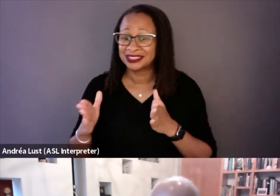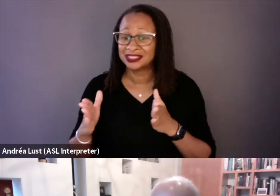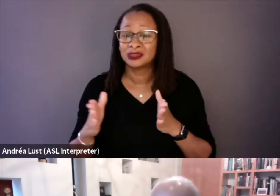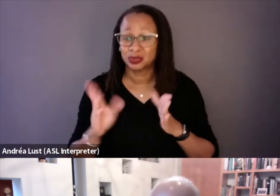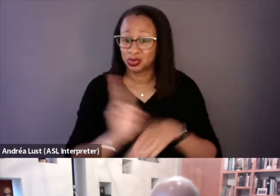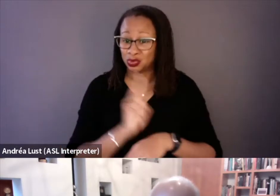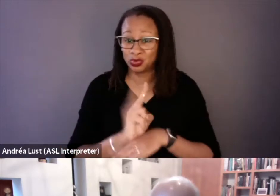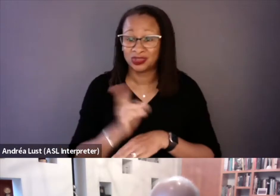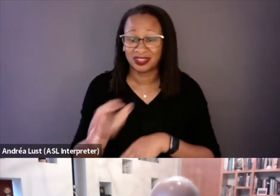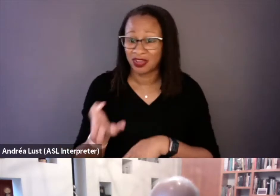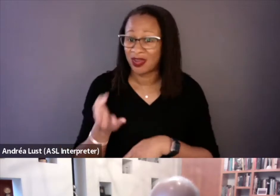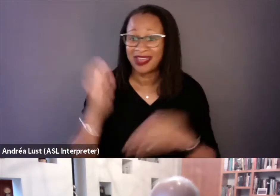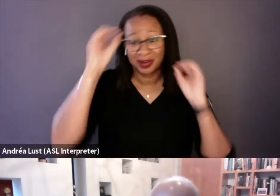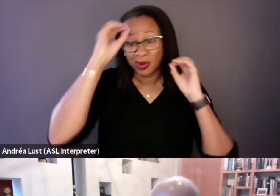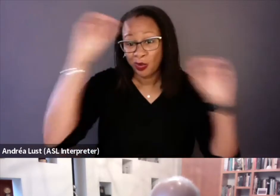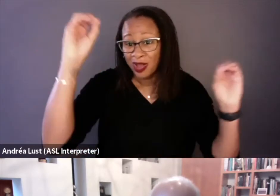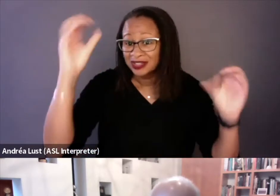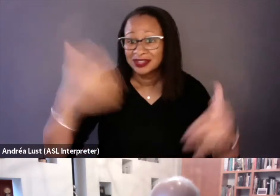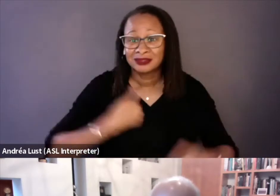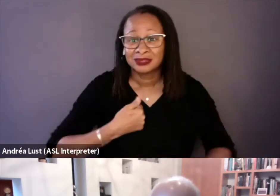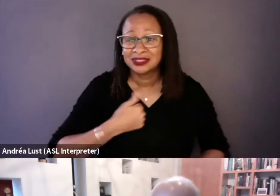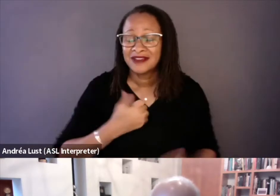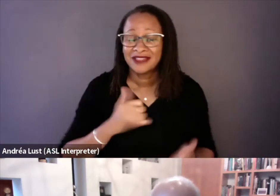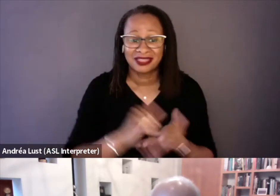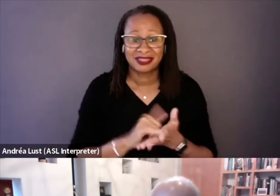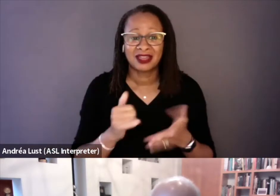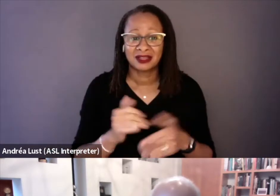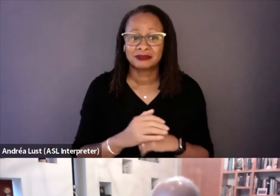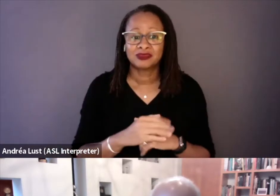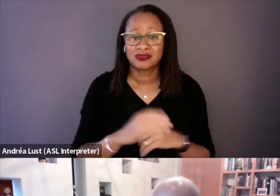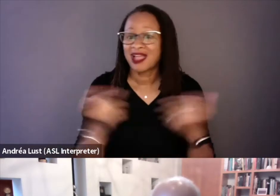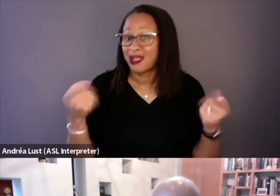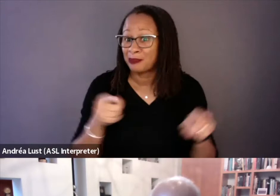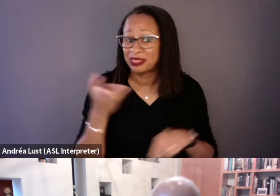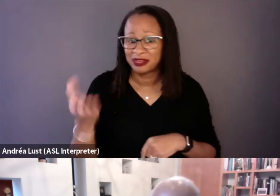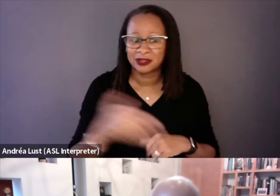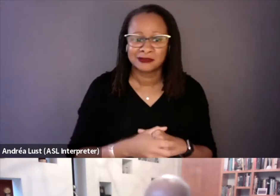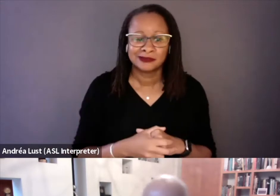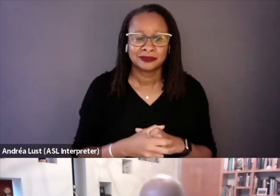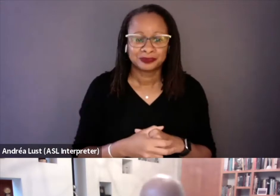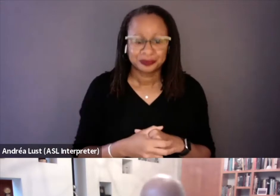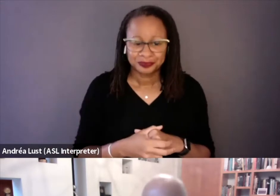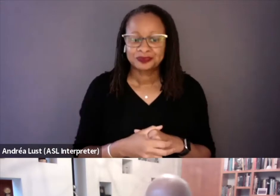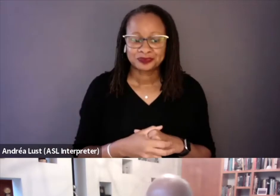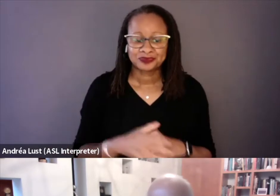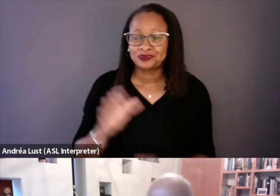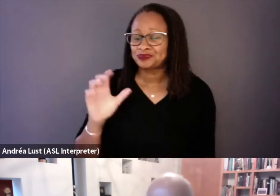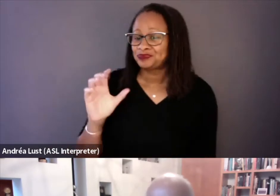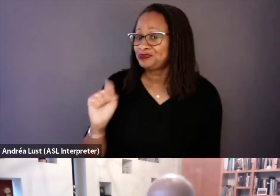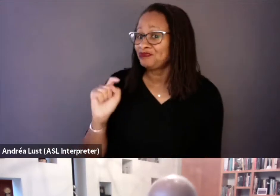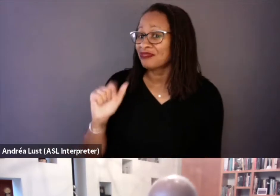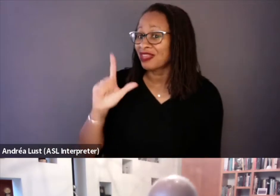I had no idea that that went on. Yeah. I mean, I think one of the most shocking things